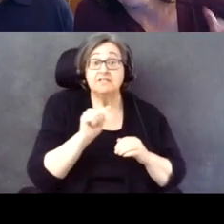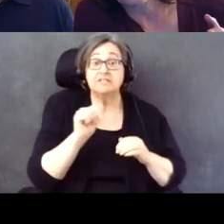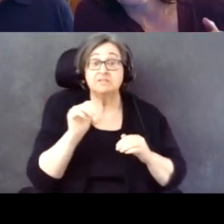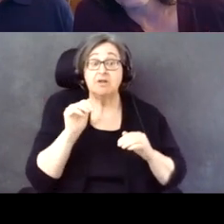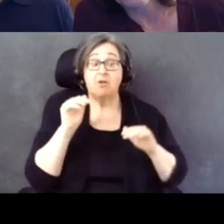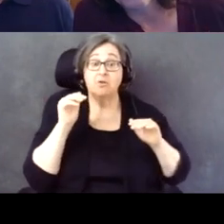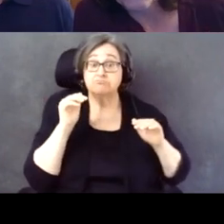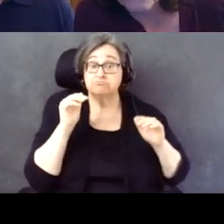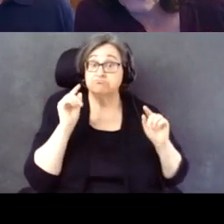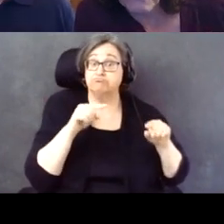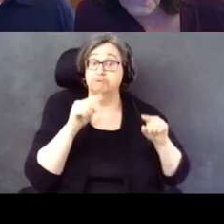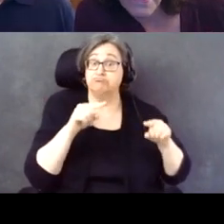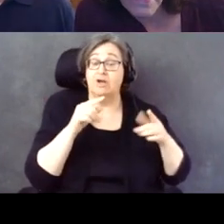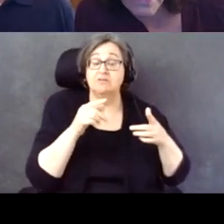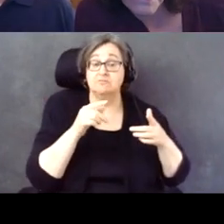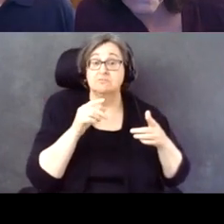narrowed.